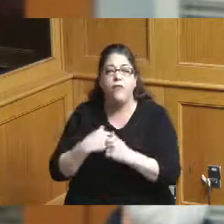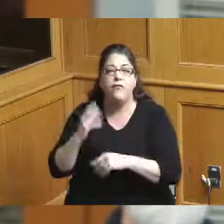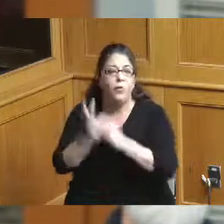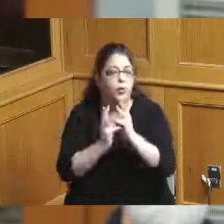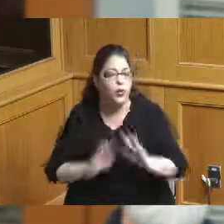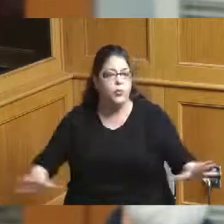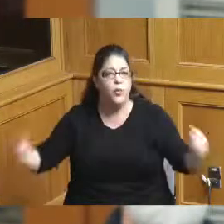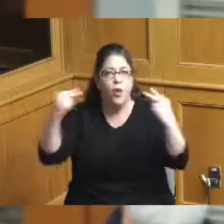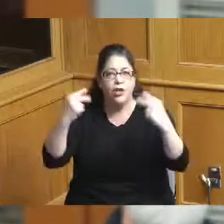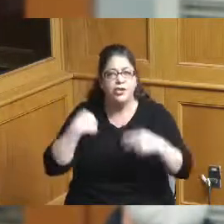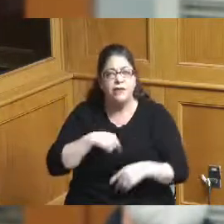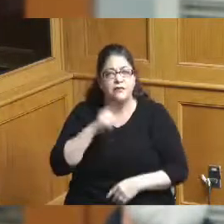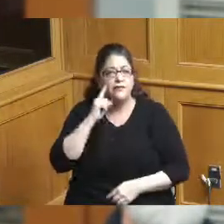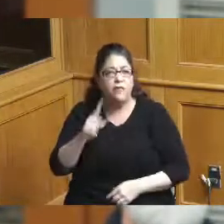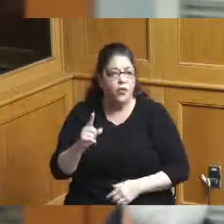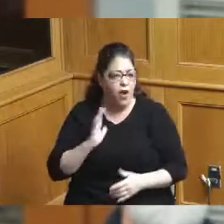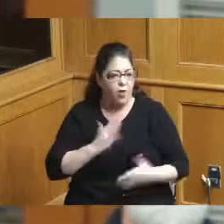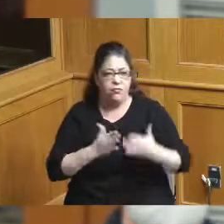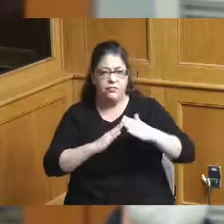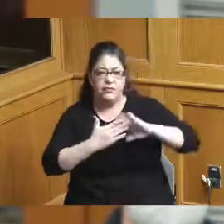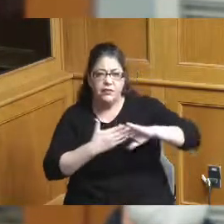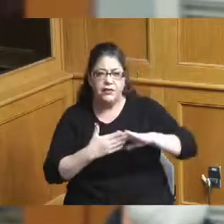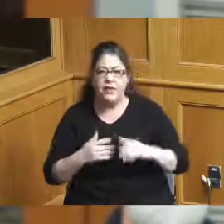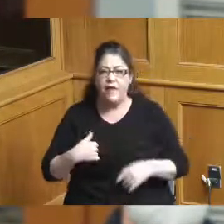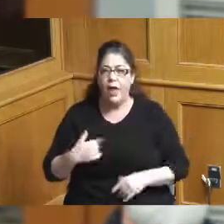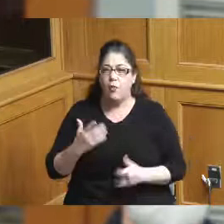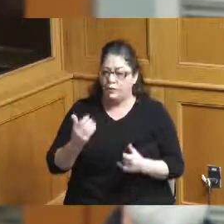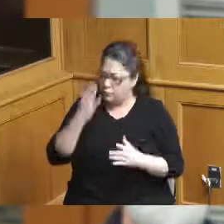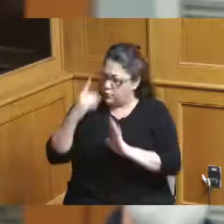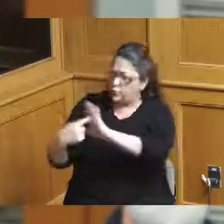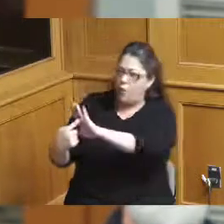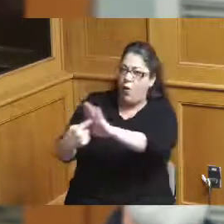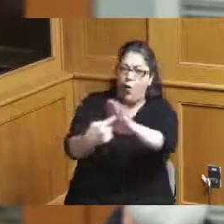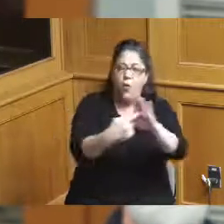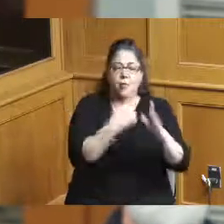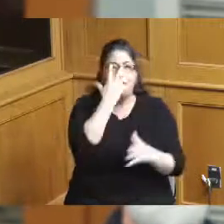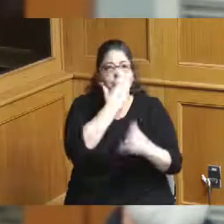what we want the world to know about this region our beautiful community just to give you a sense